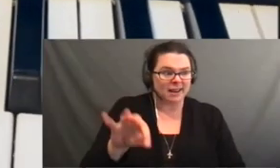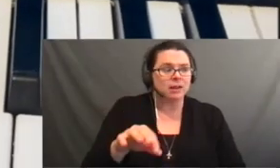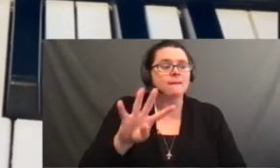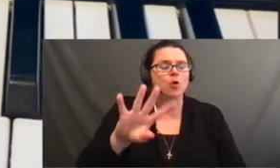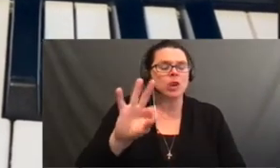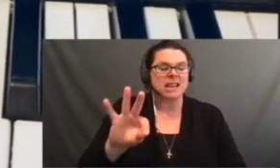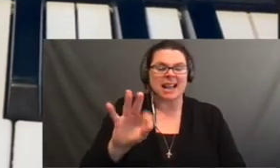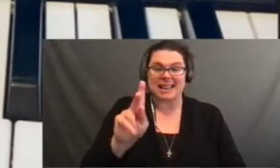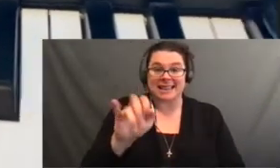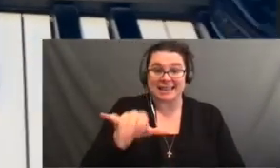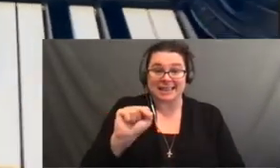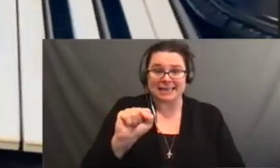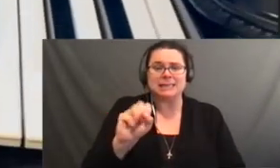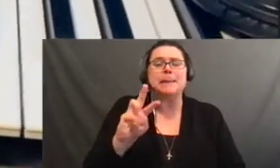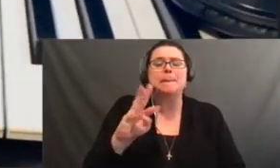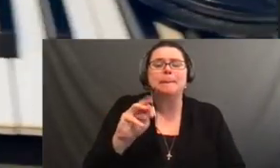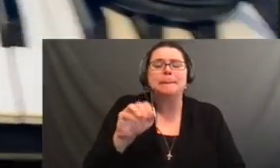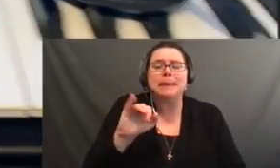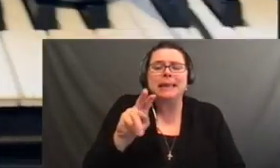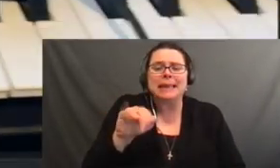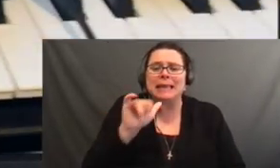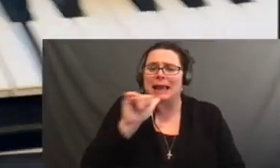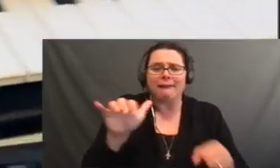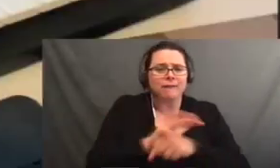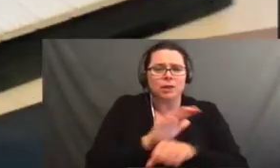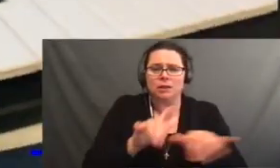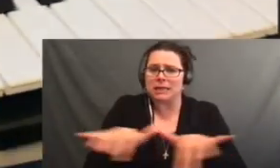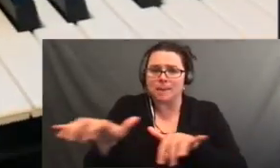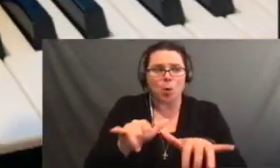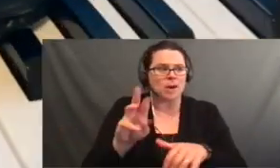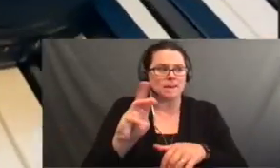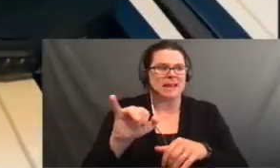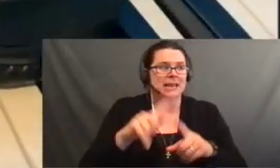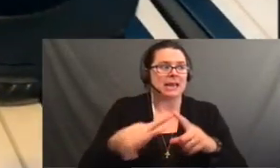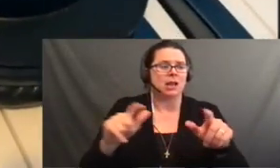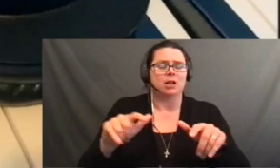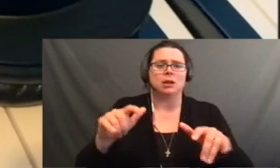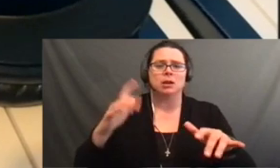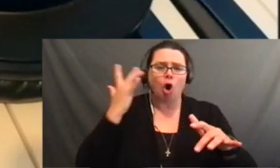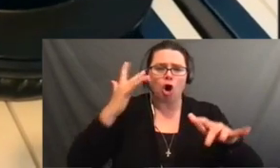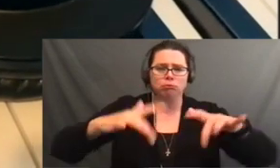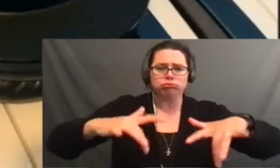Zack: Hi my name is Zack and I am going to be showing you how to floss. Bye bye.